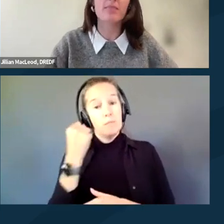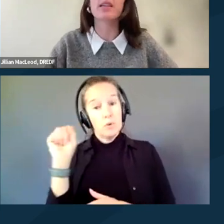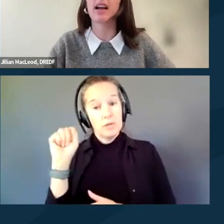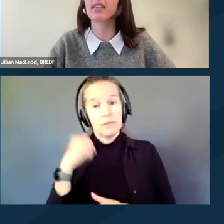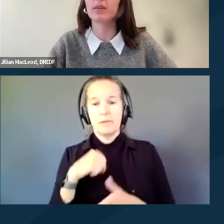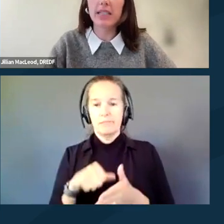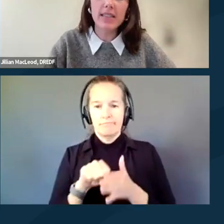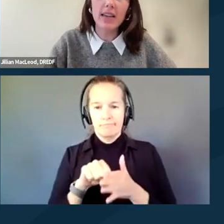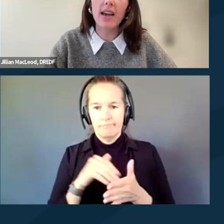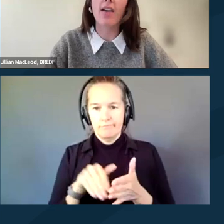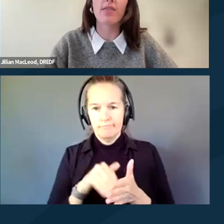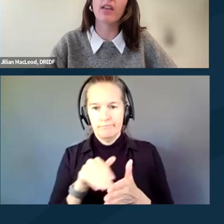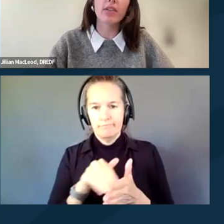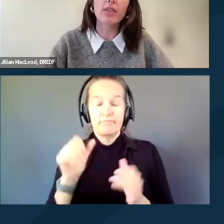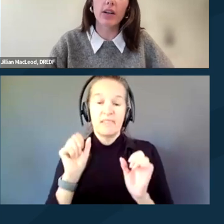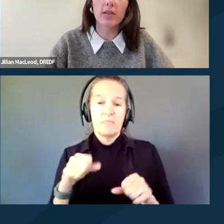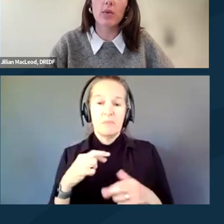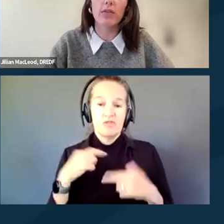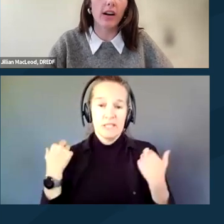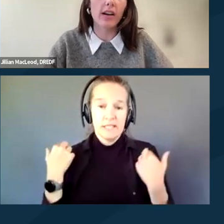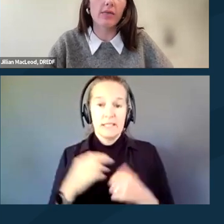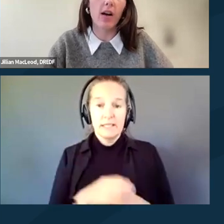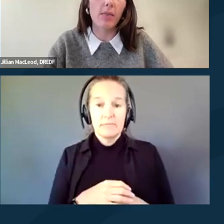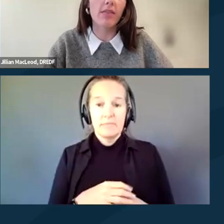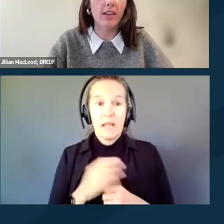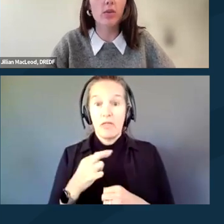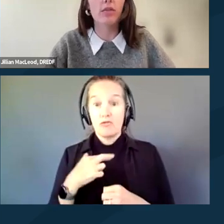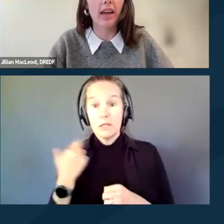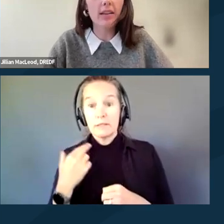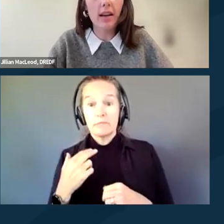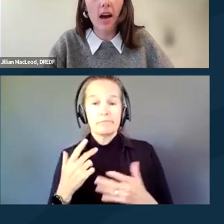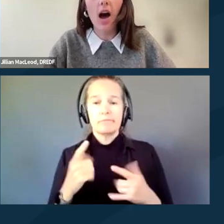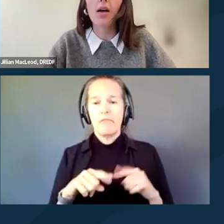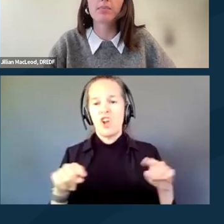can be inherently risky and the level of risk will vary from event to event.